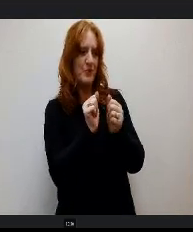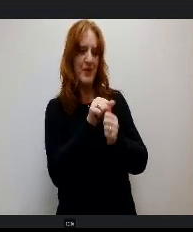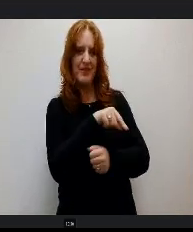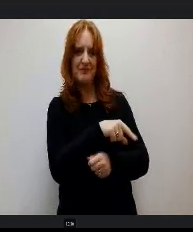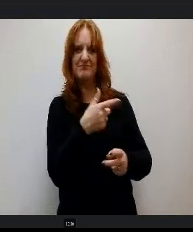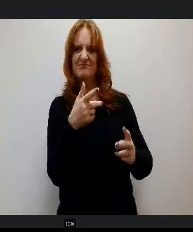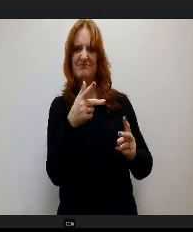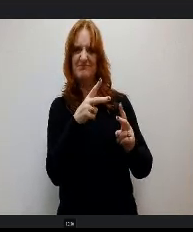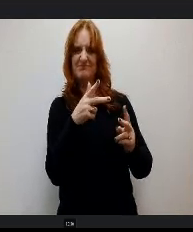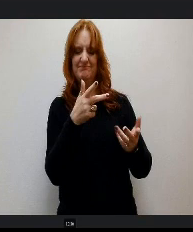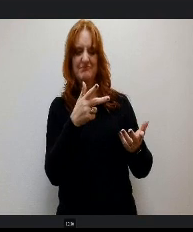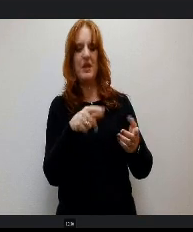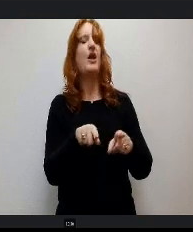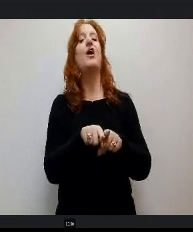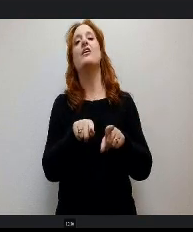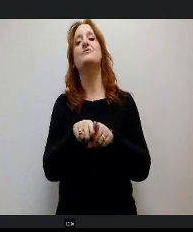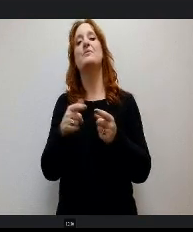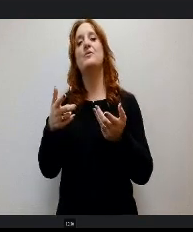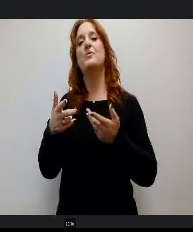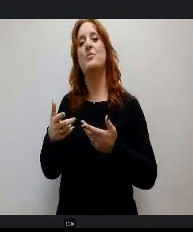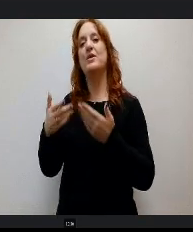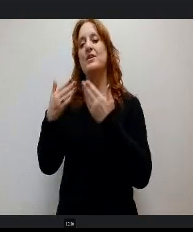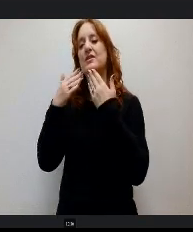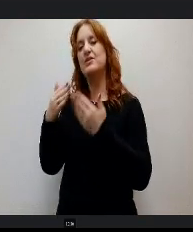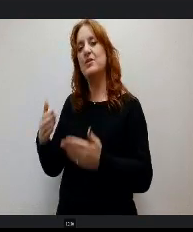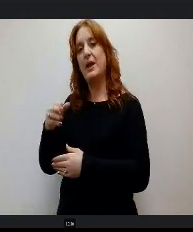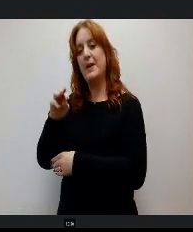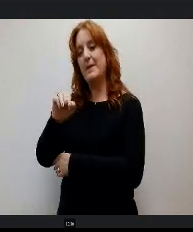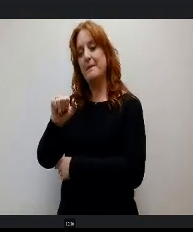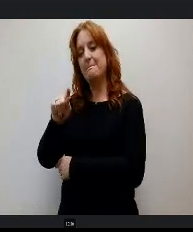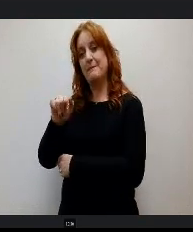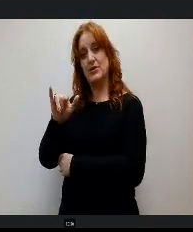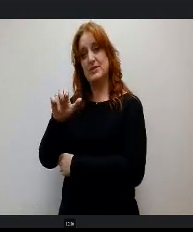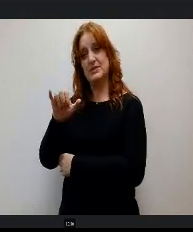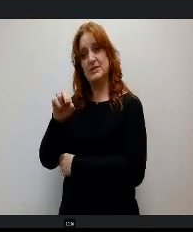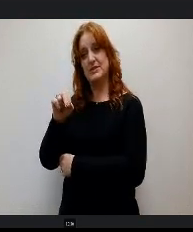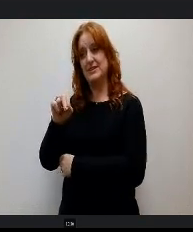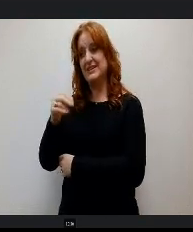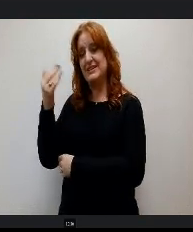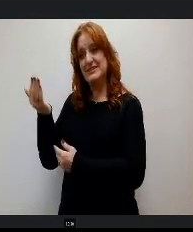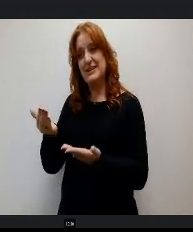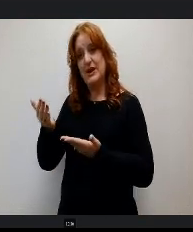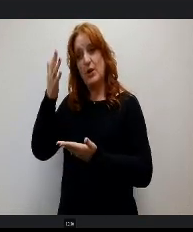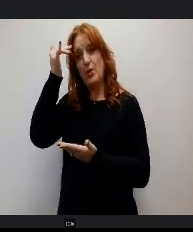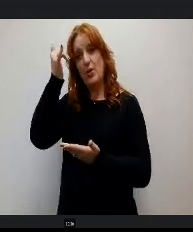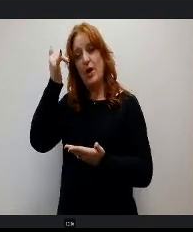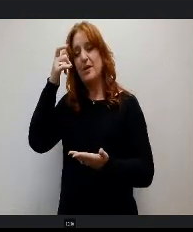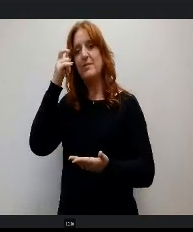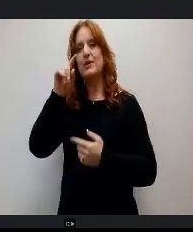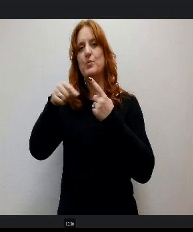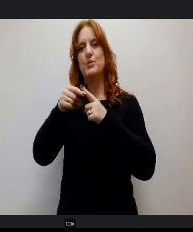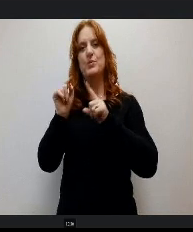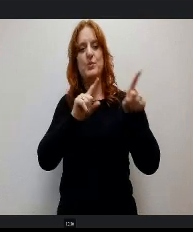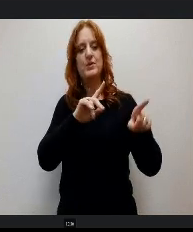I also want to thank Brie Martin, who is also here, because when we went to Pine Creek and I'm going to ask their students